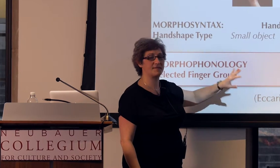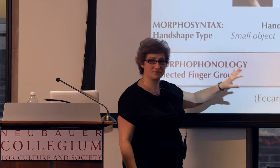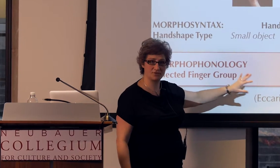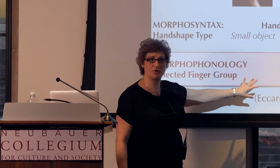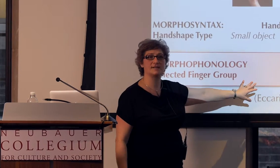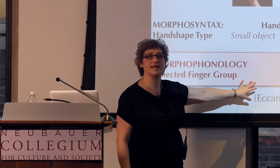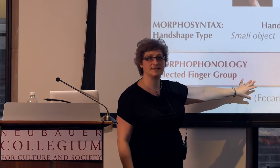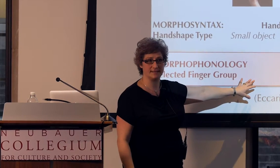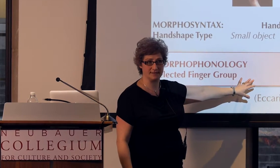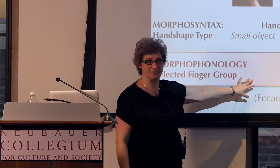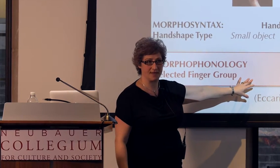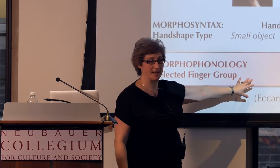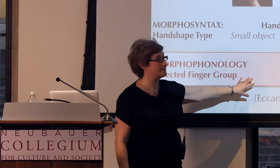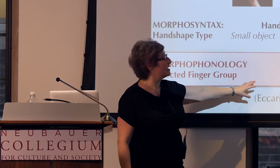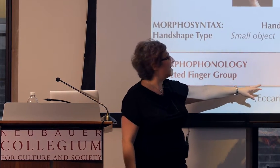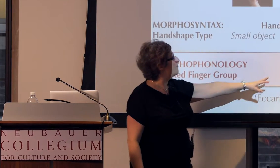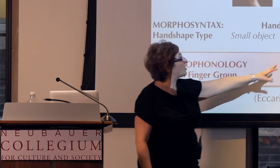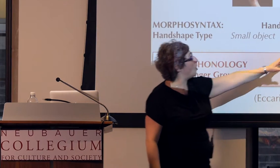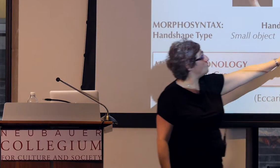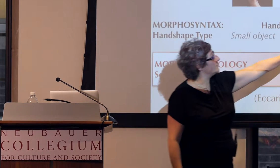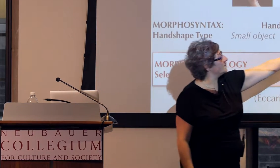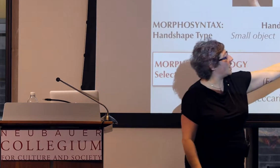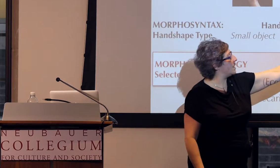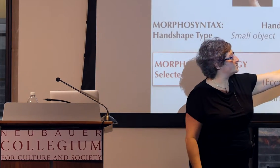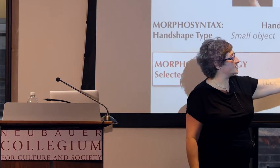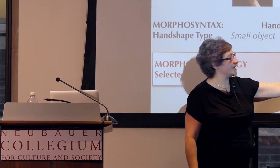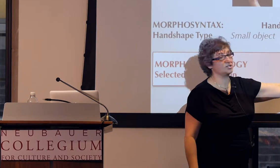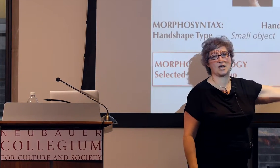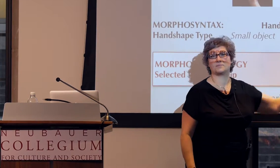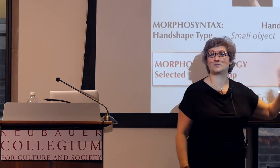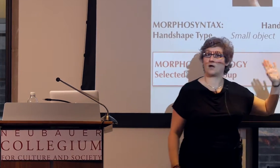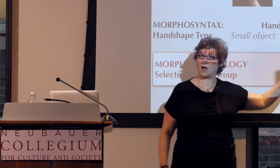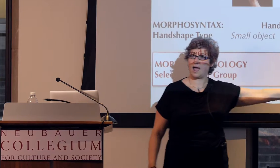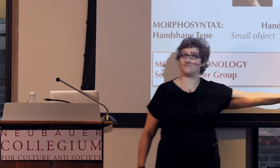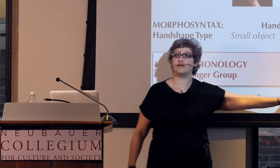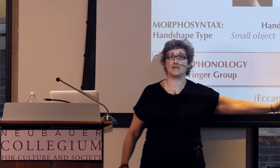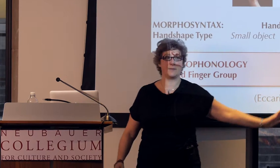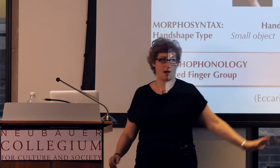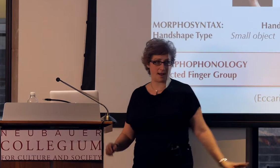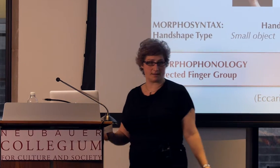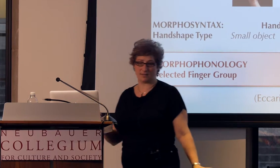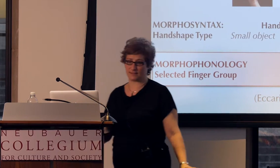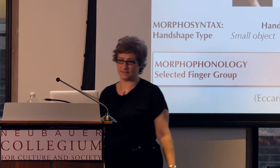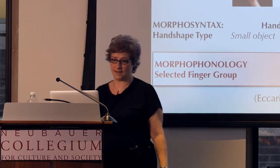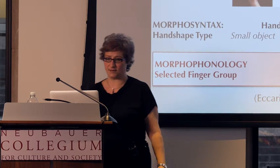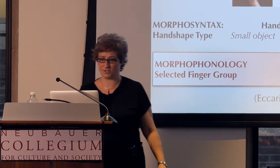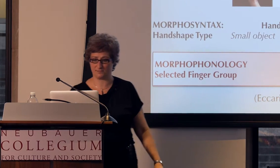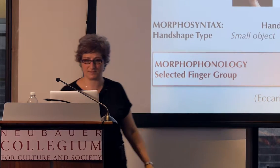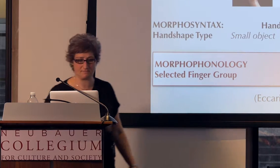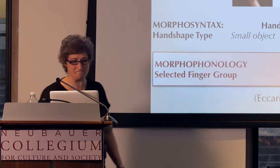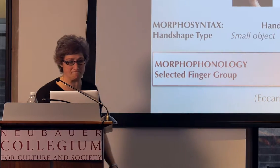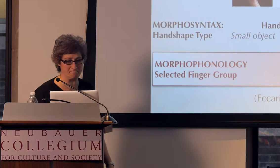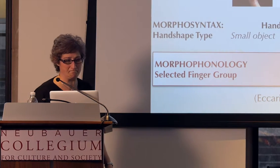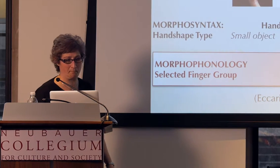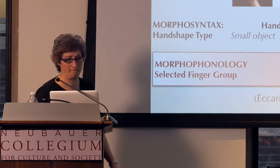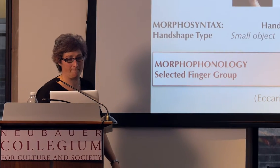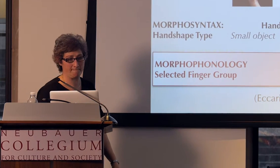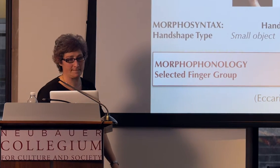but there's a strong tendency for that. But only the object handshapes have medium and high complexity handshapes.